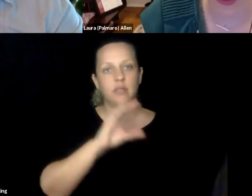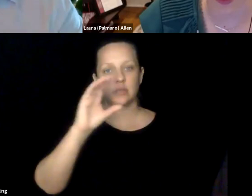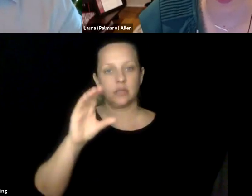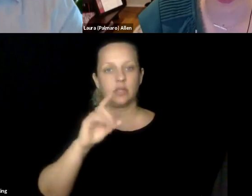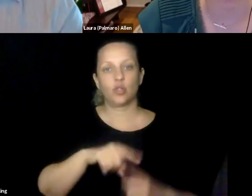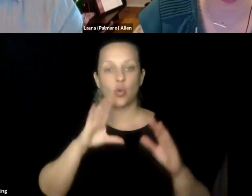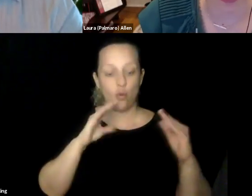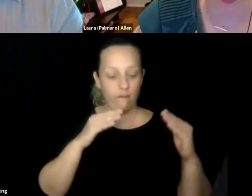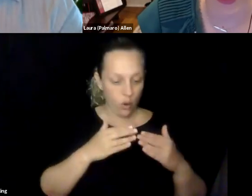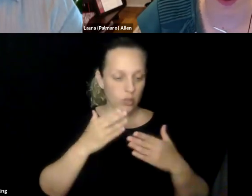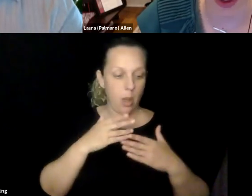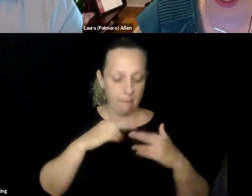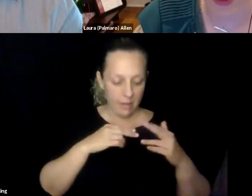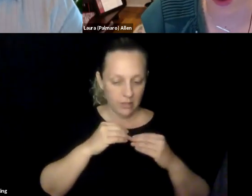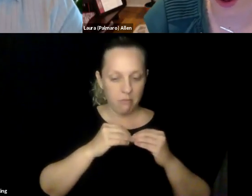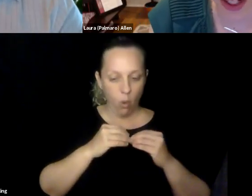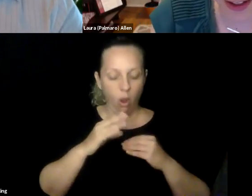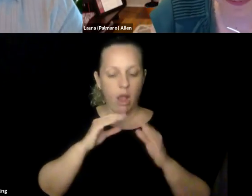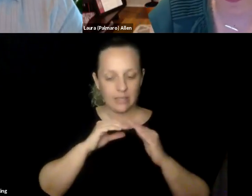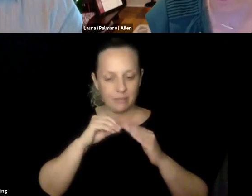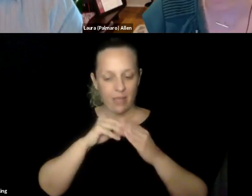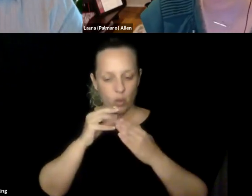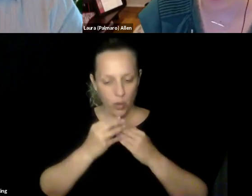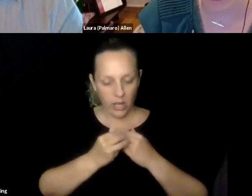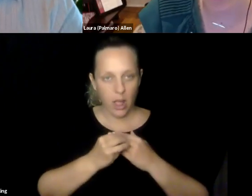faculty grants, so giving different professors grants to be